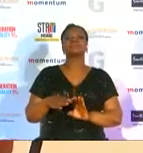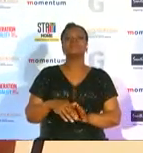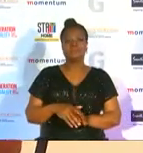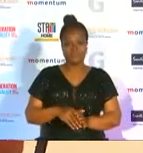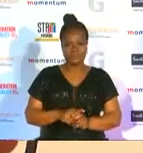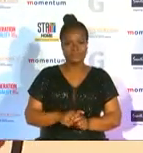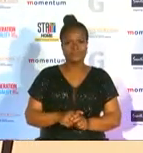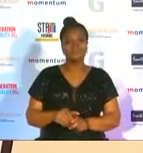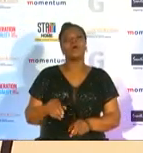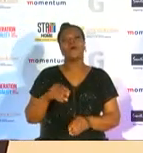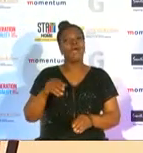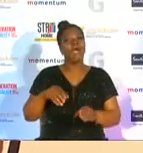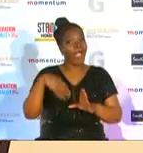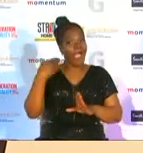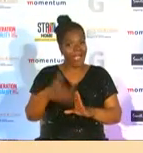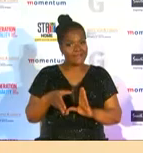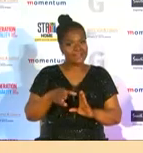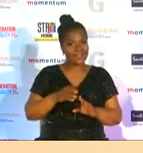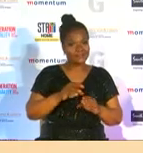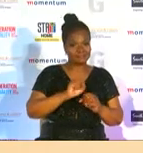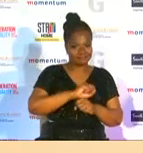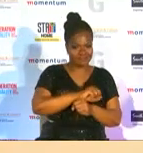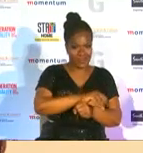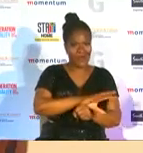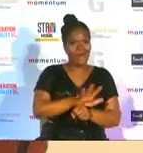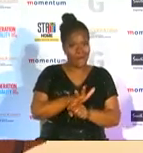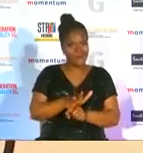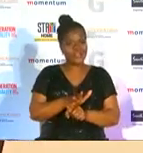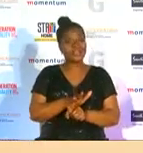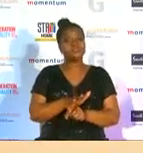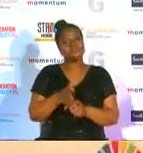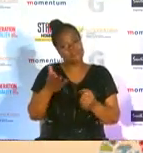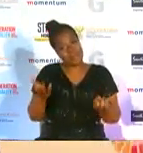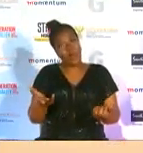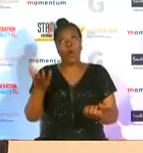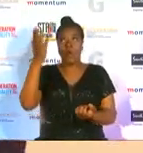god willing my next expedition is customs pyramid and then i go to the